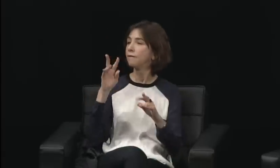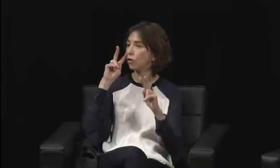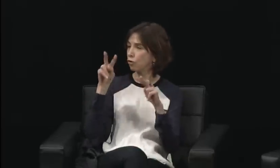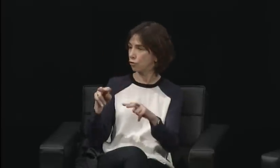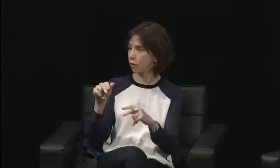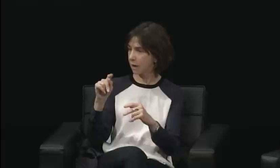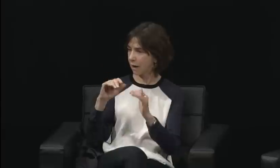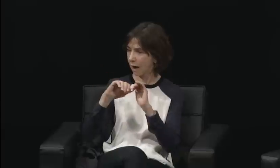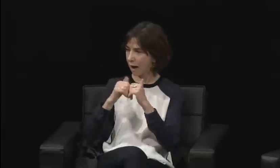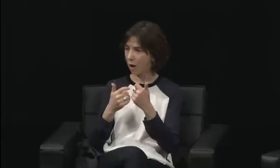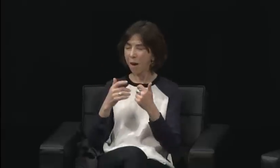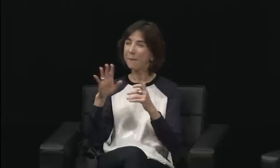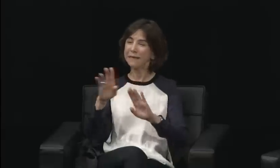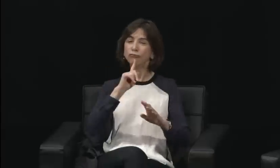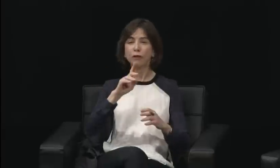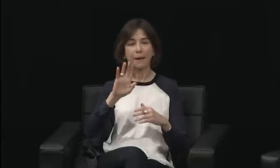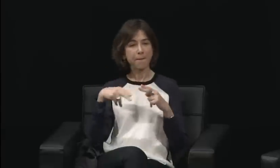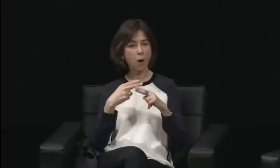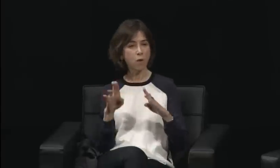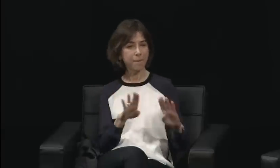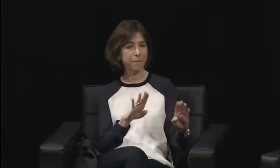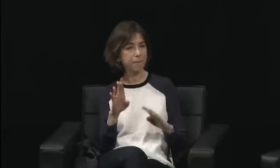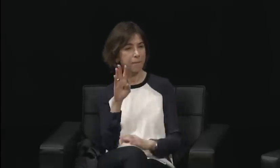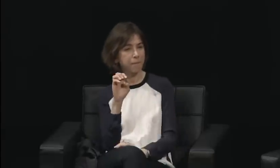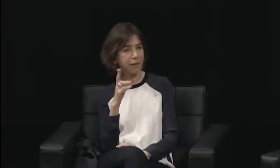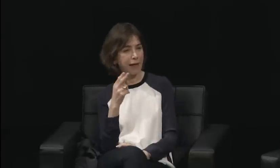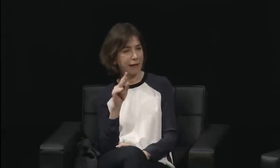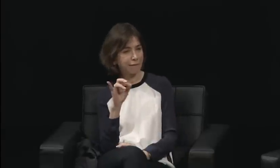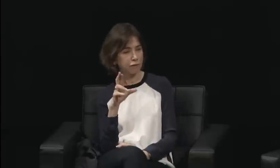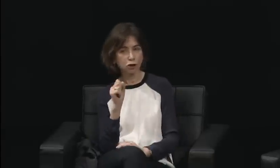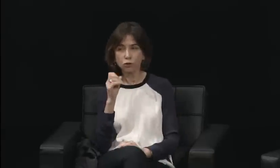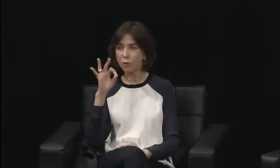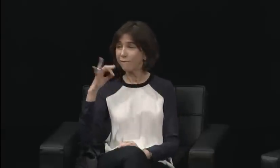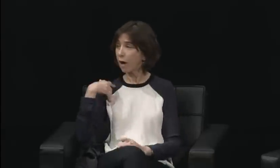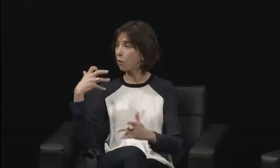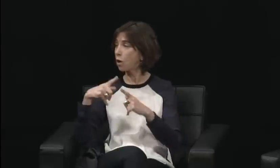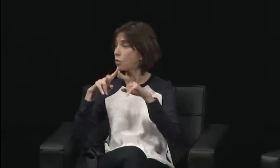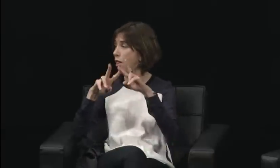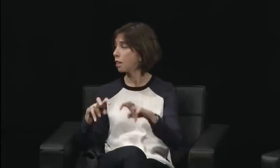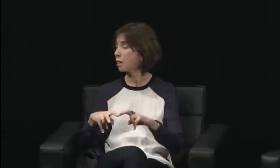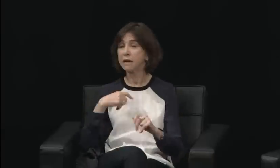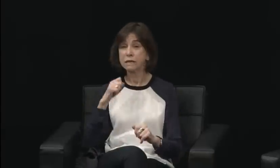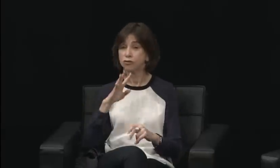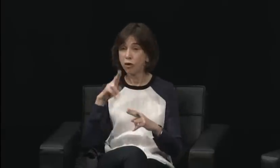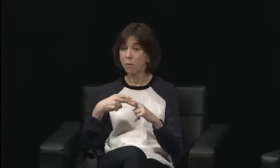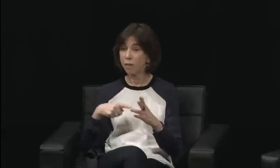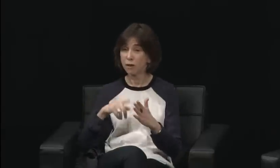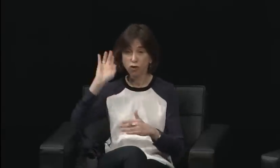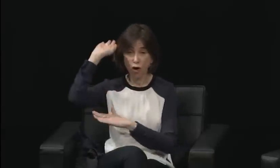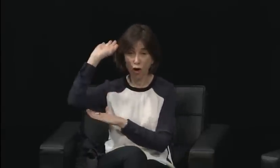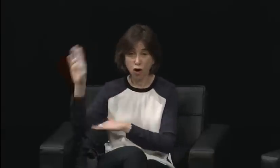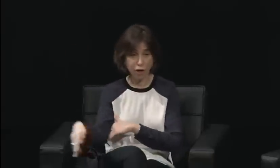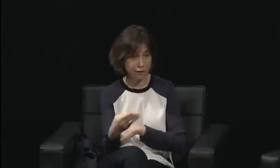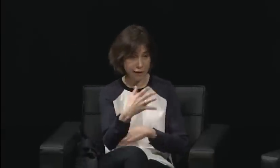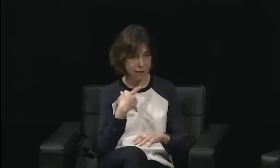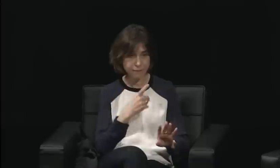So women were behind the scenes in that, but there was not a coming together, a sense of women being on the same team,